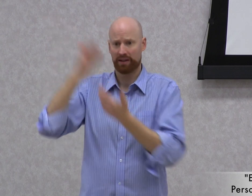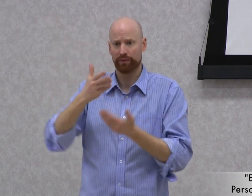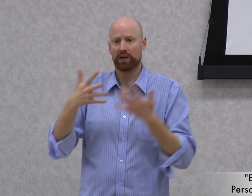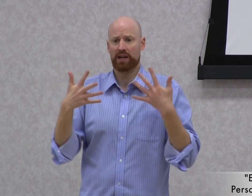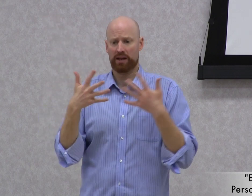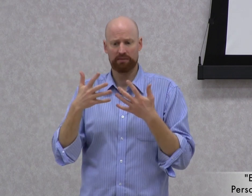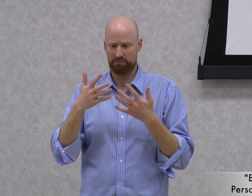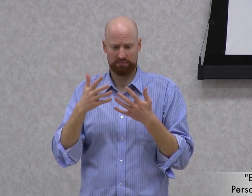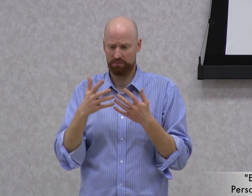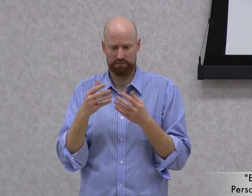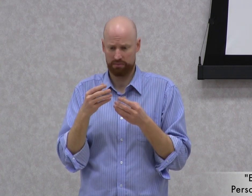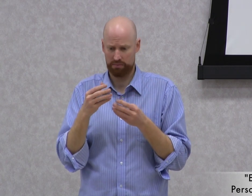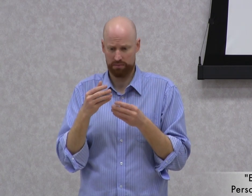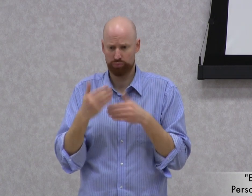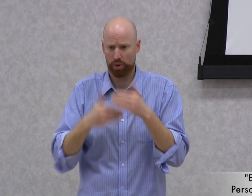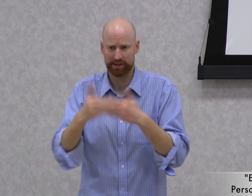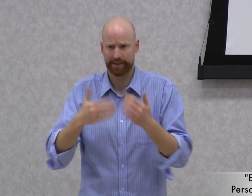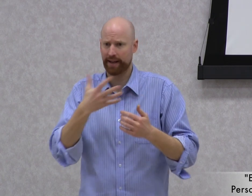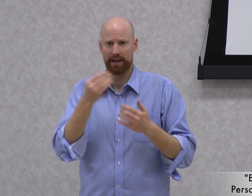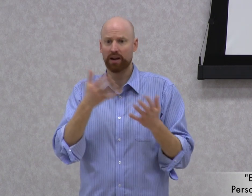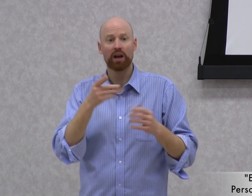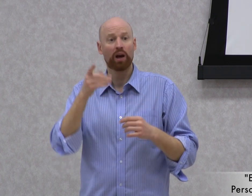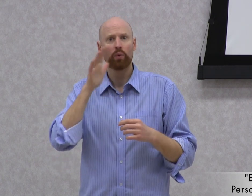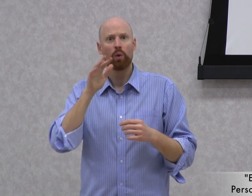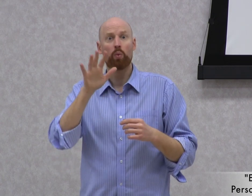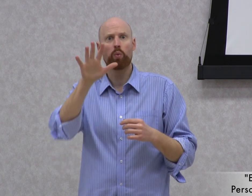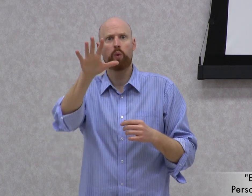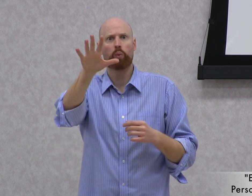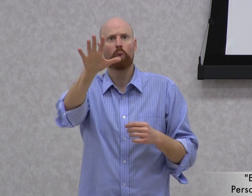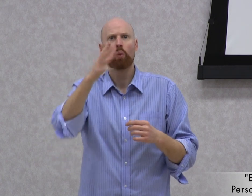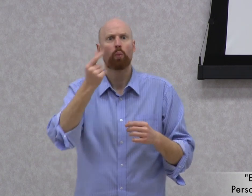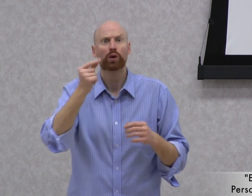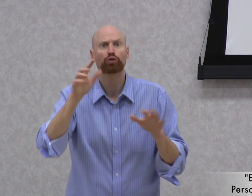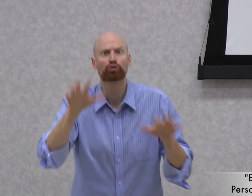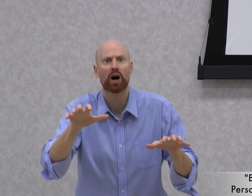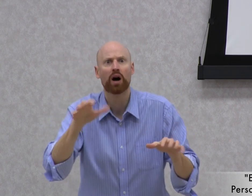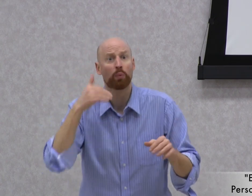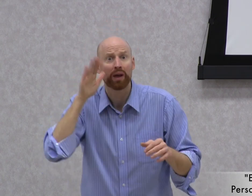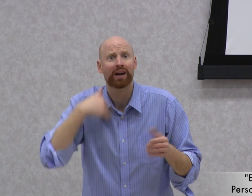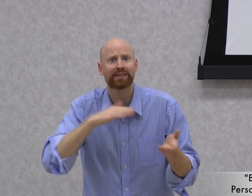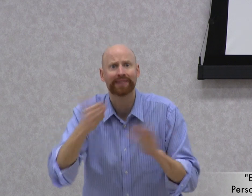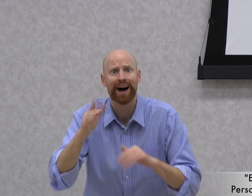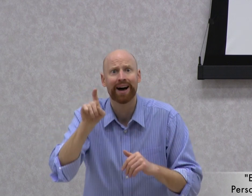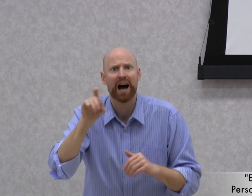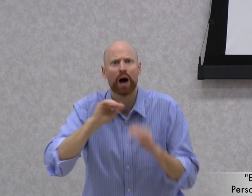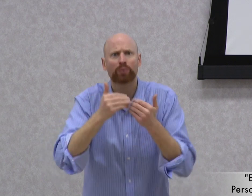sorting and..." If I had, the patient may have been left wondering, 'What is "shock"? Am I going to die?